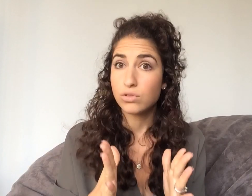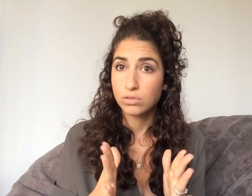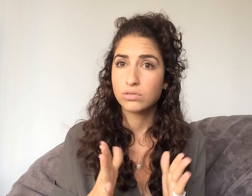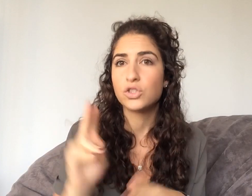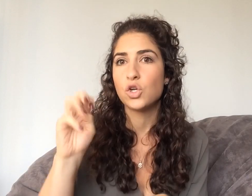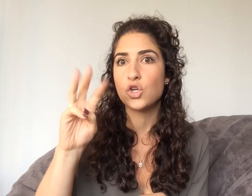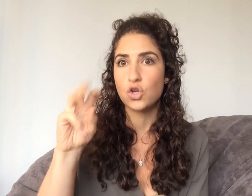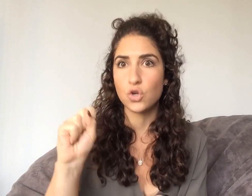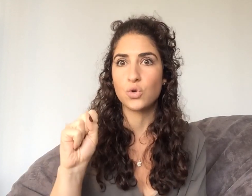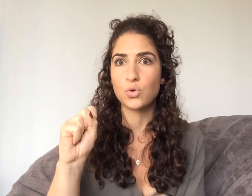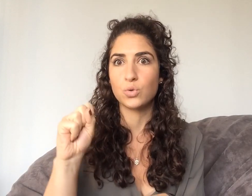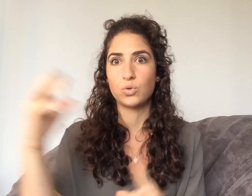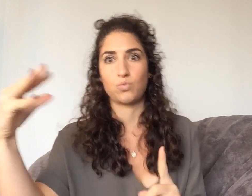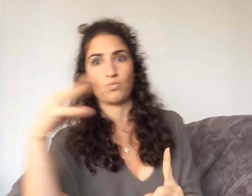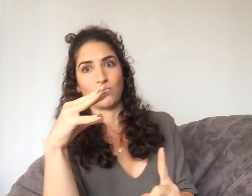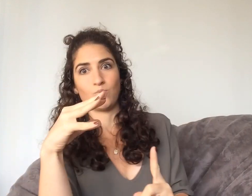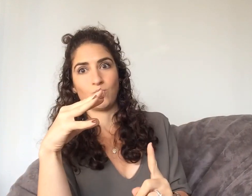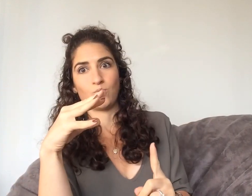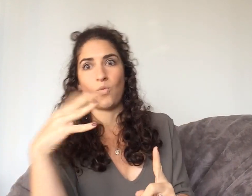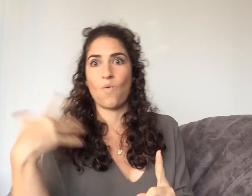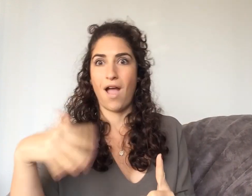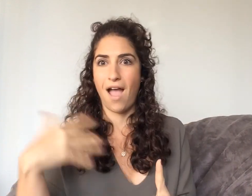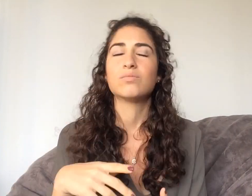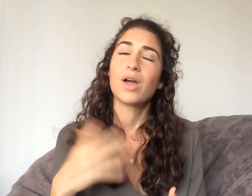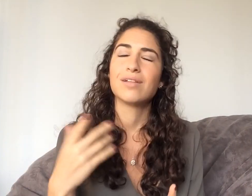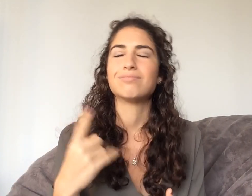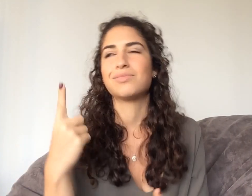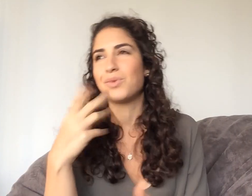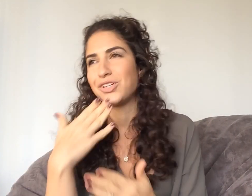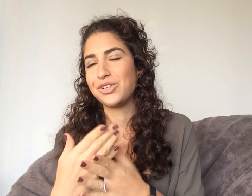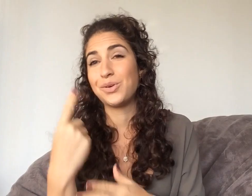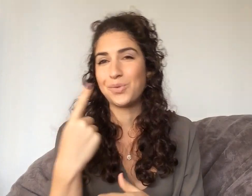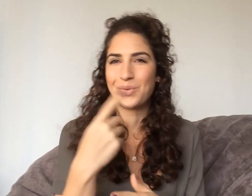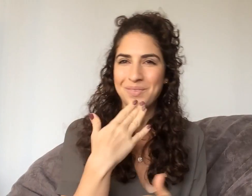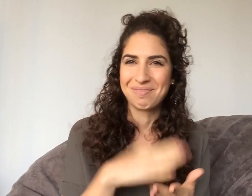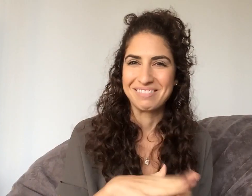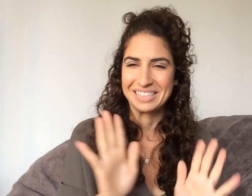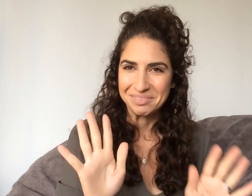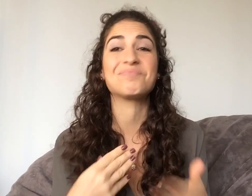interpreters who had the news spotlight on them -- well, one was good and one was bad...